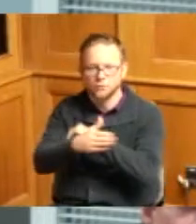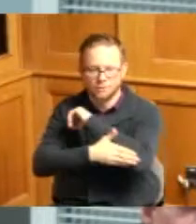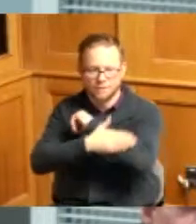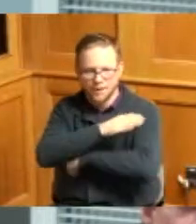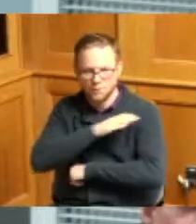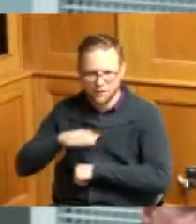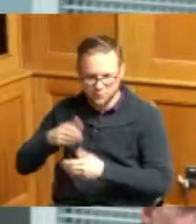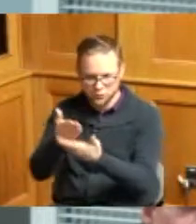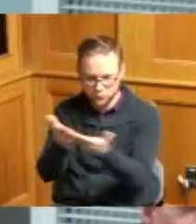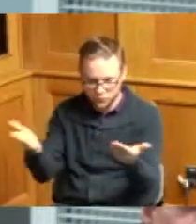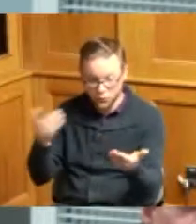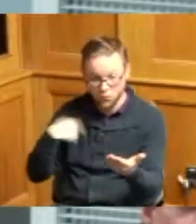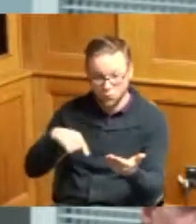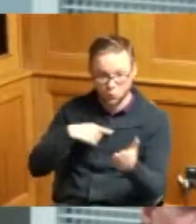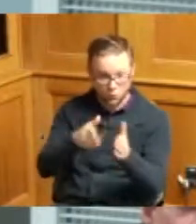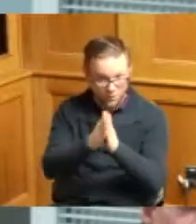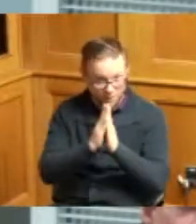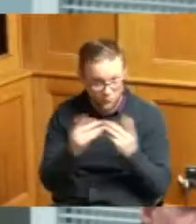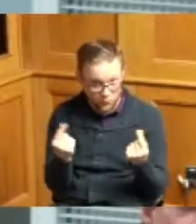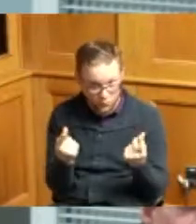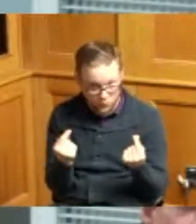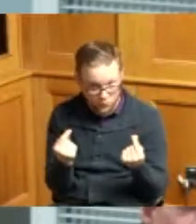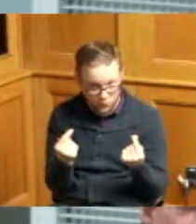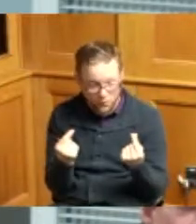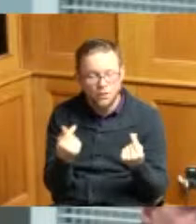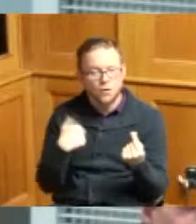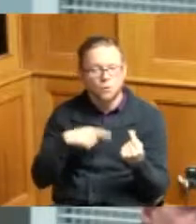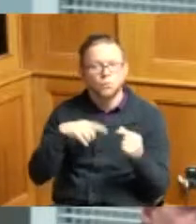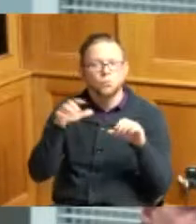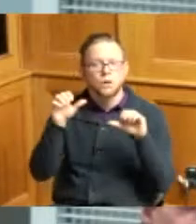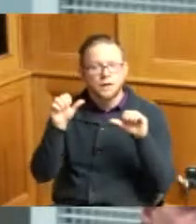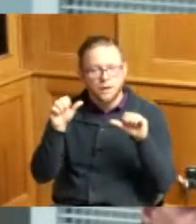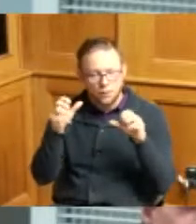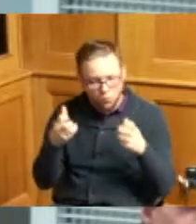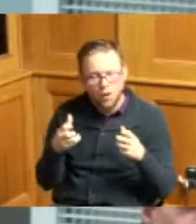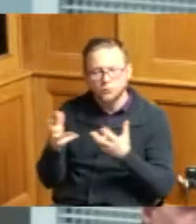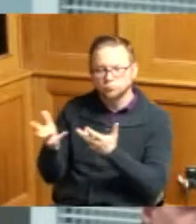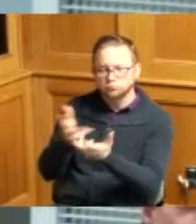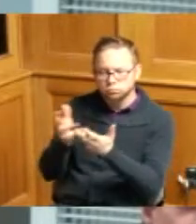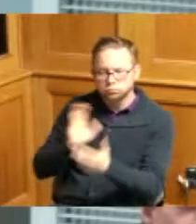all we're asking for is to be able to speak to our township Trustees our elected officials